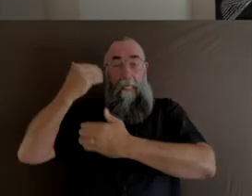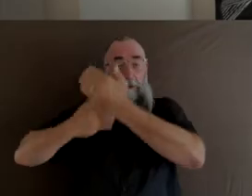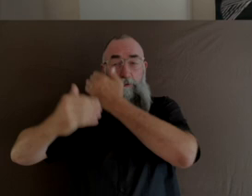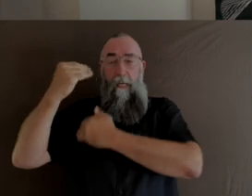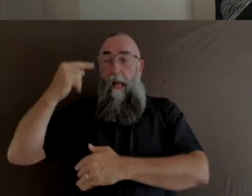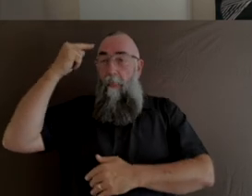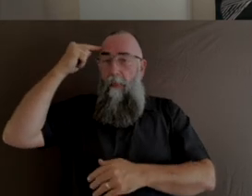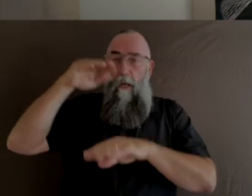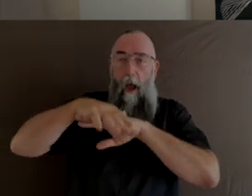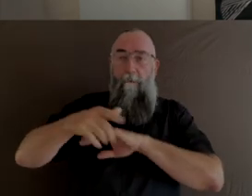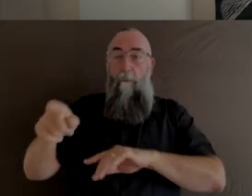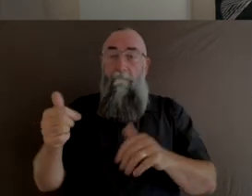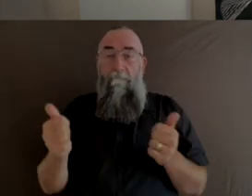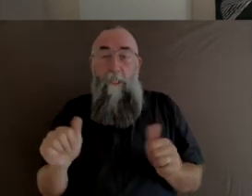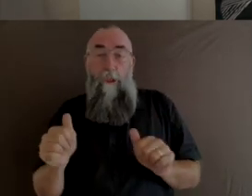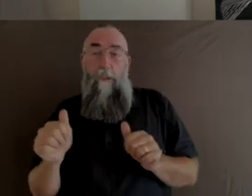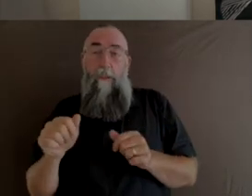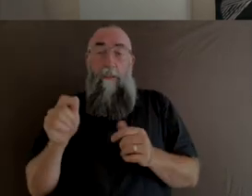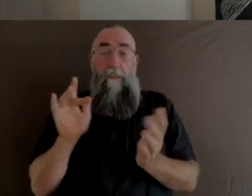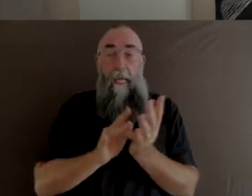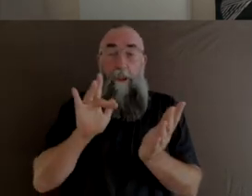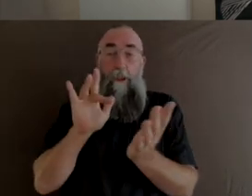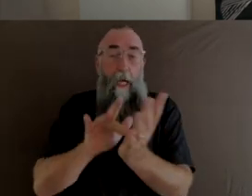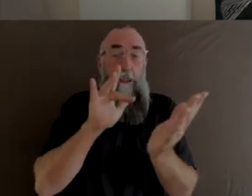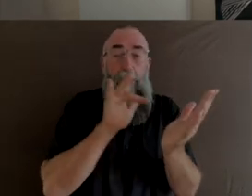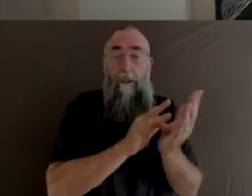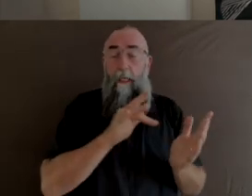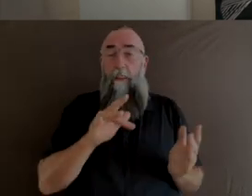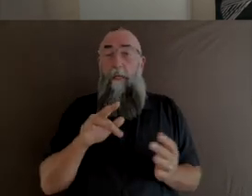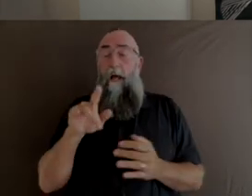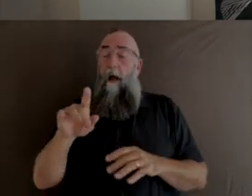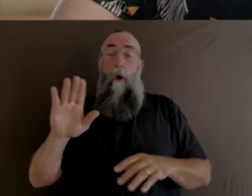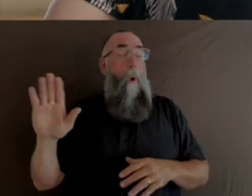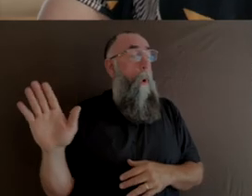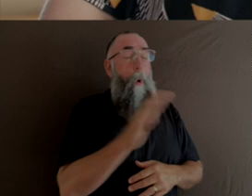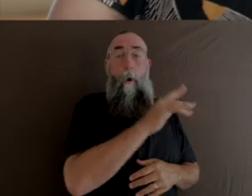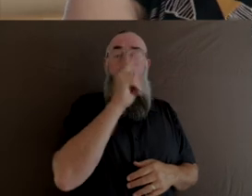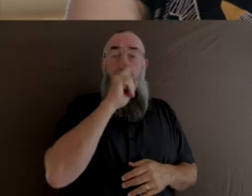with so many different recipients. Every individual can identify with someone. Totally.